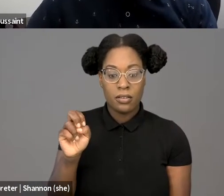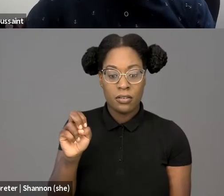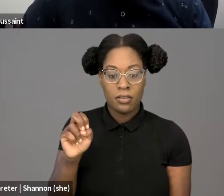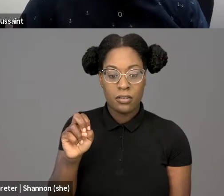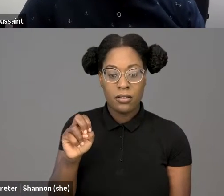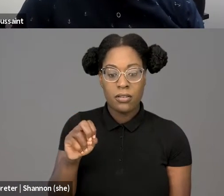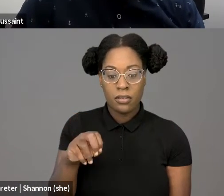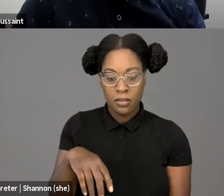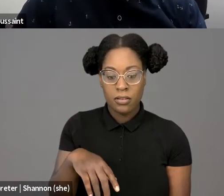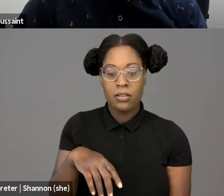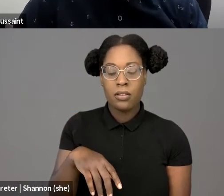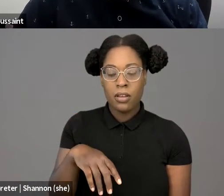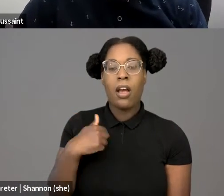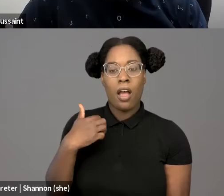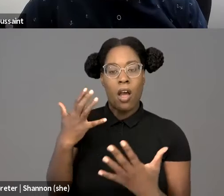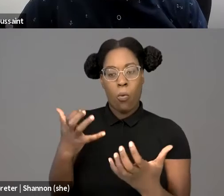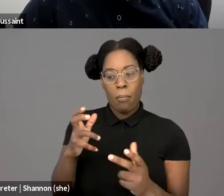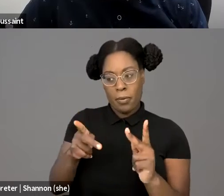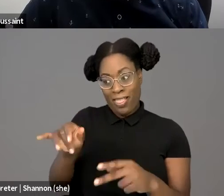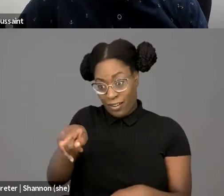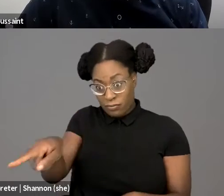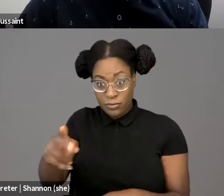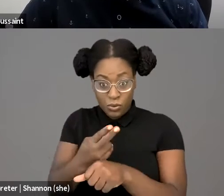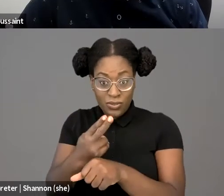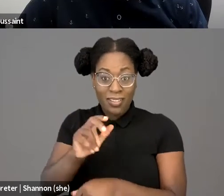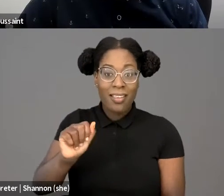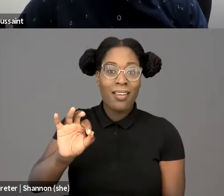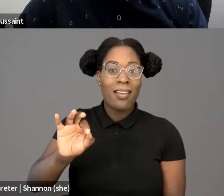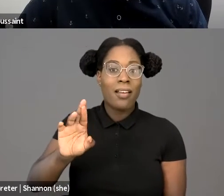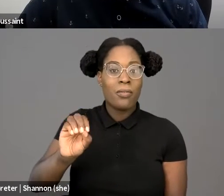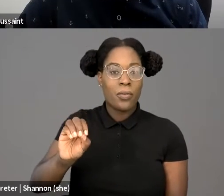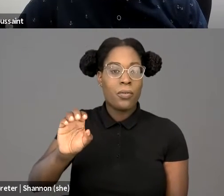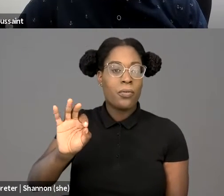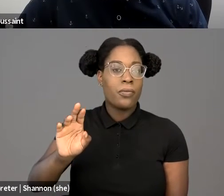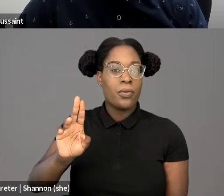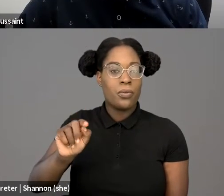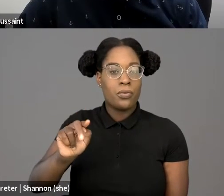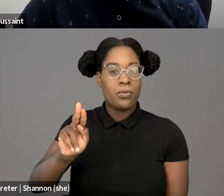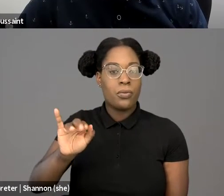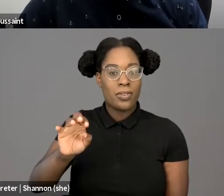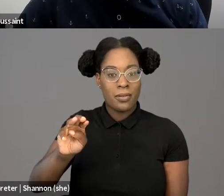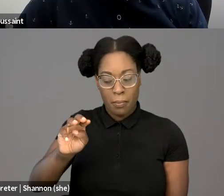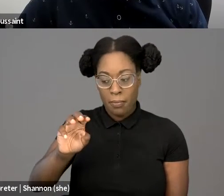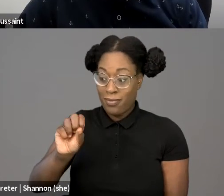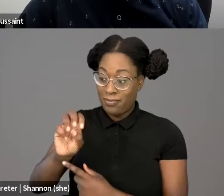but also talking about Afrofuturism, because I would love to see like how an Afrofuturist sort of imagines the First Amendment,